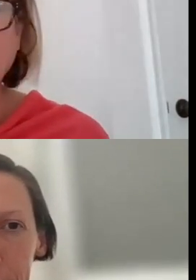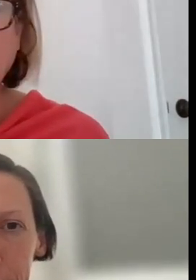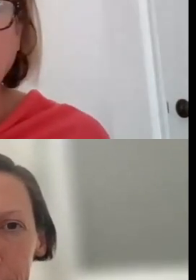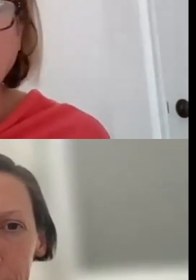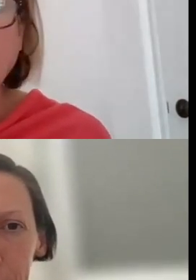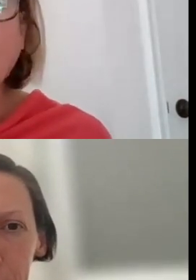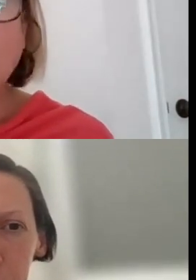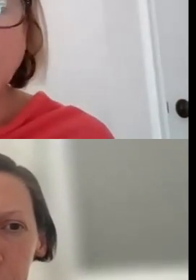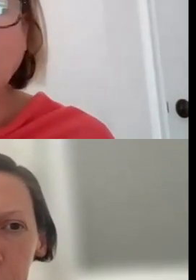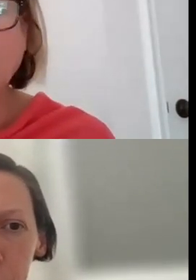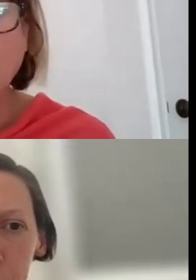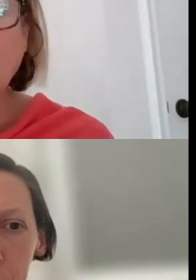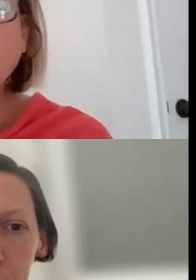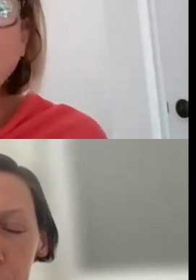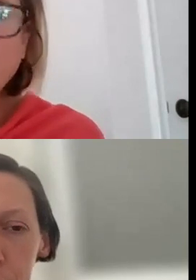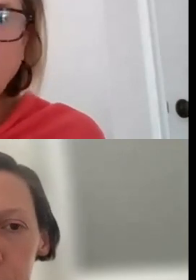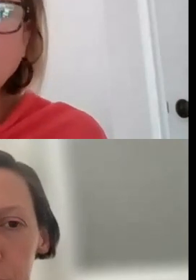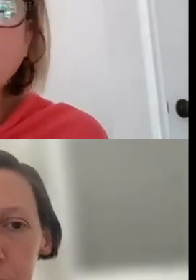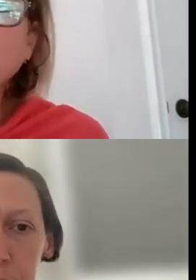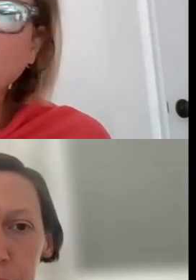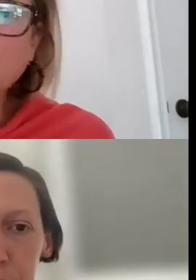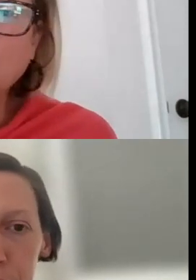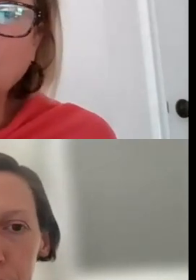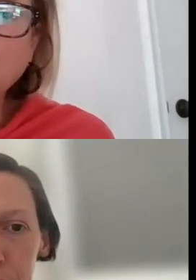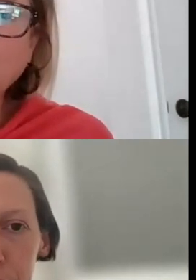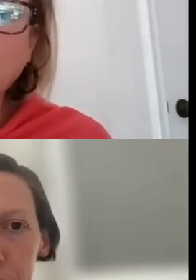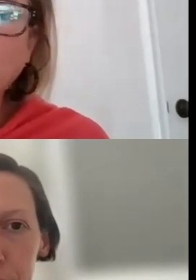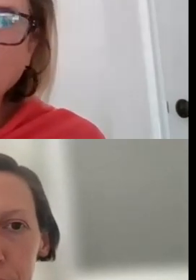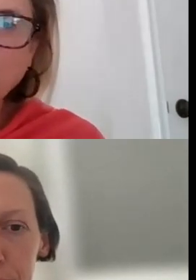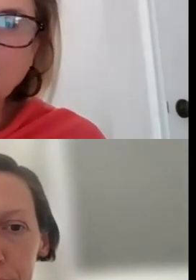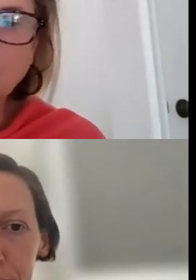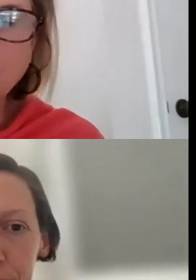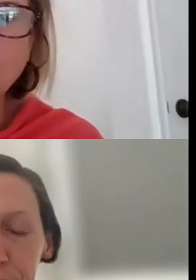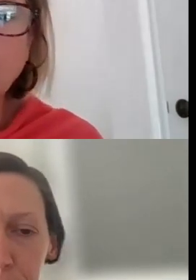OH, NO, IT'S NOT ONLY FOR NON-PROFITS.